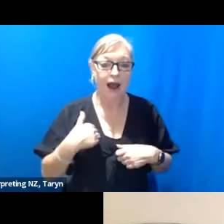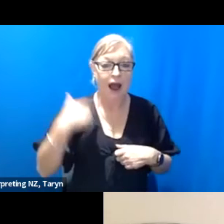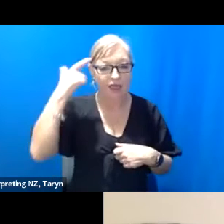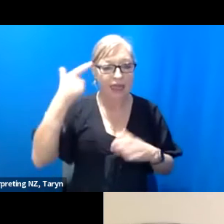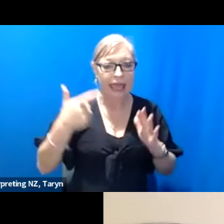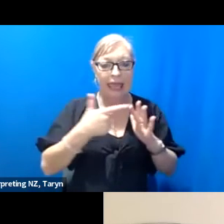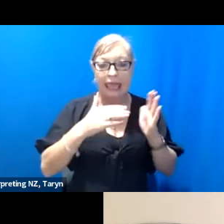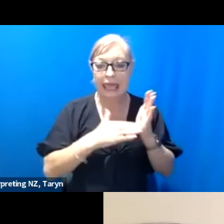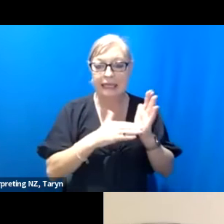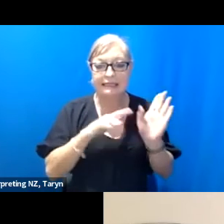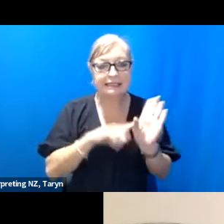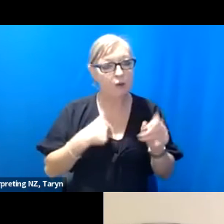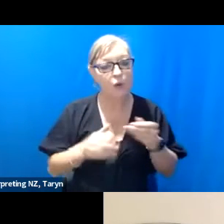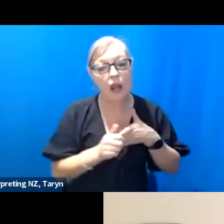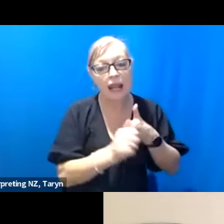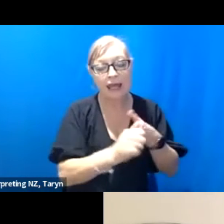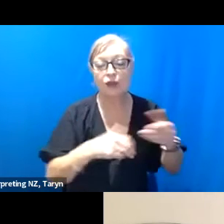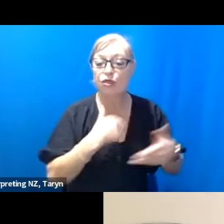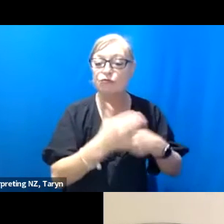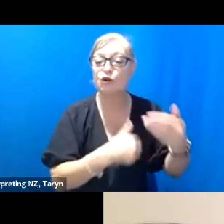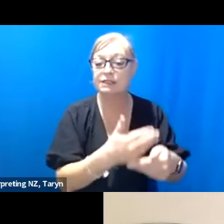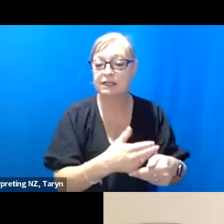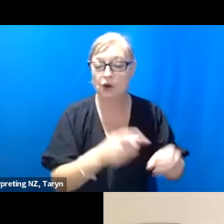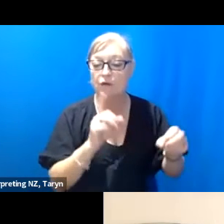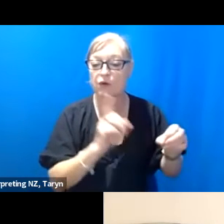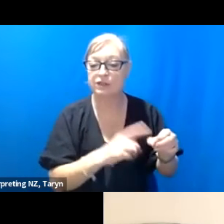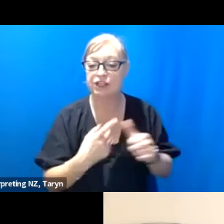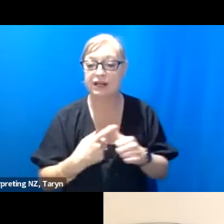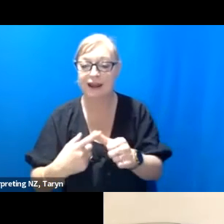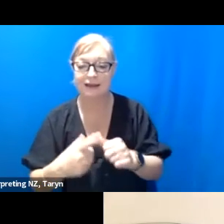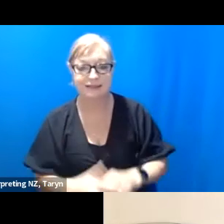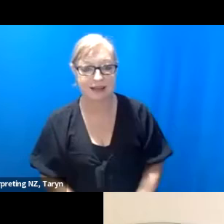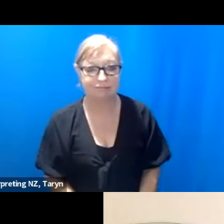you're going to lead that process. Kia ora everyone. Claire, thank you so